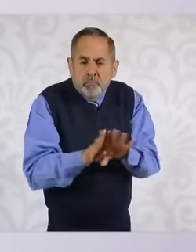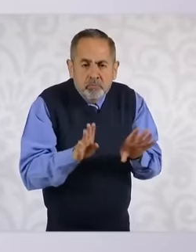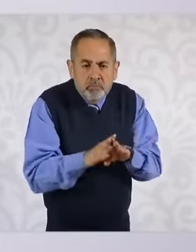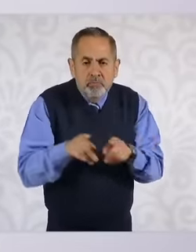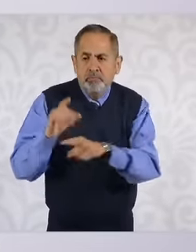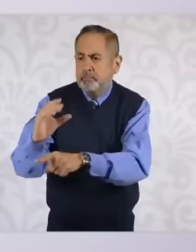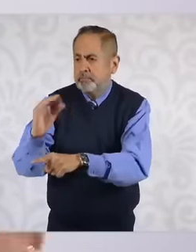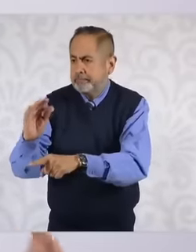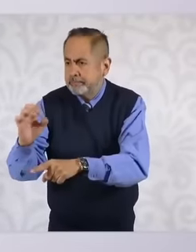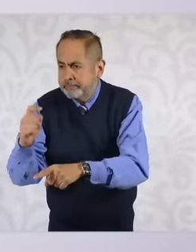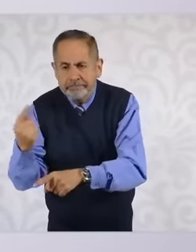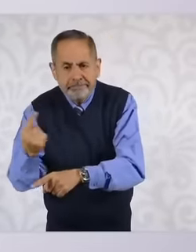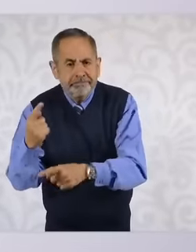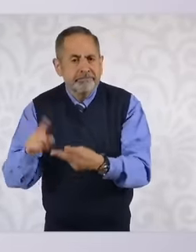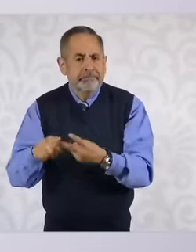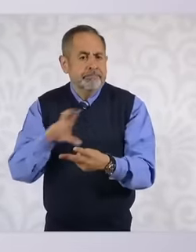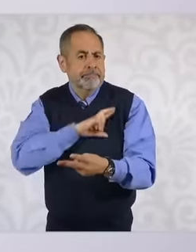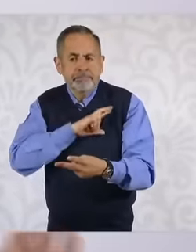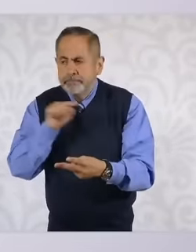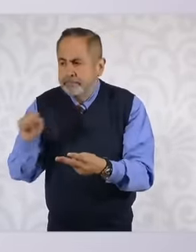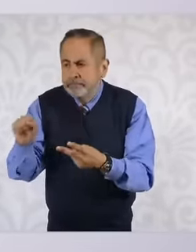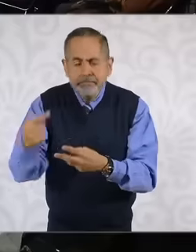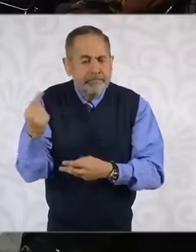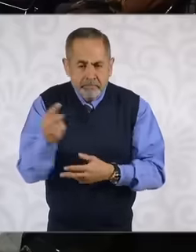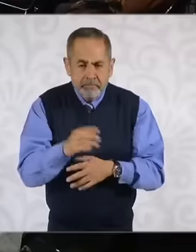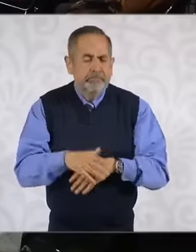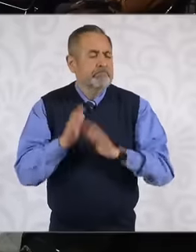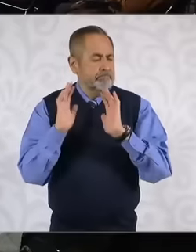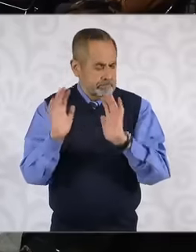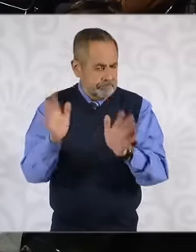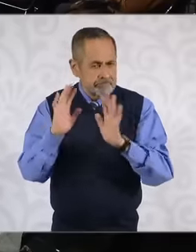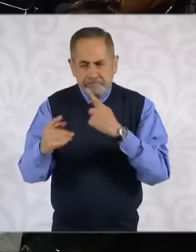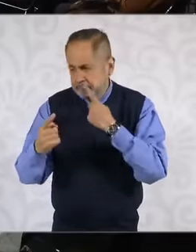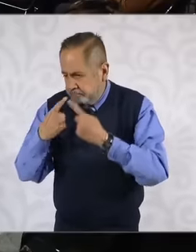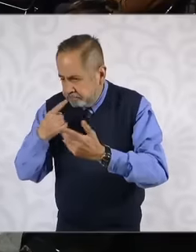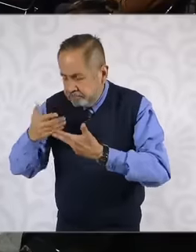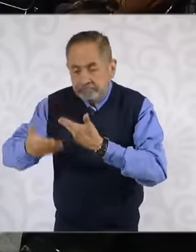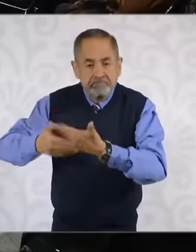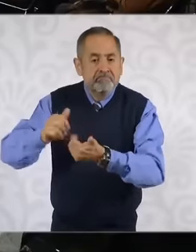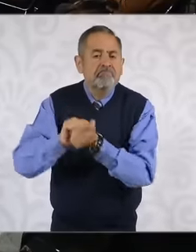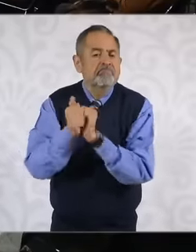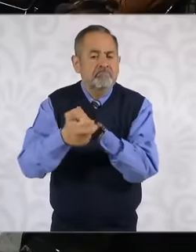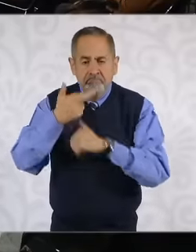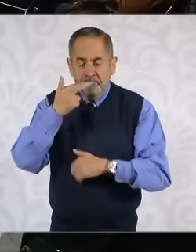We are working on all of this, it is very advanced because it looks like Elena has coordinated this work.